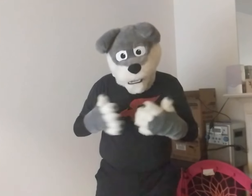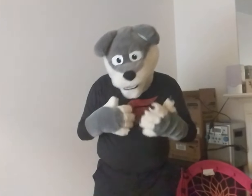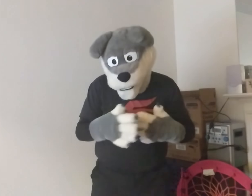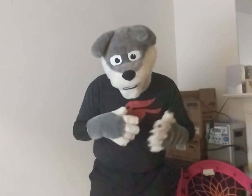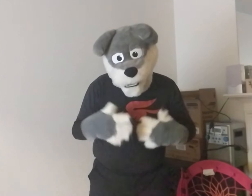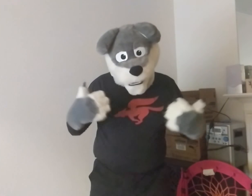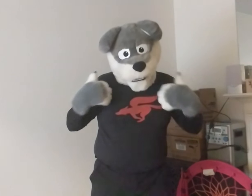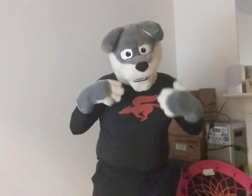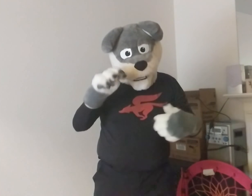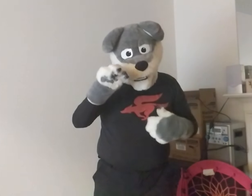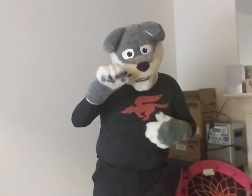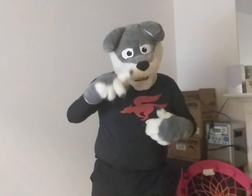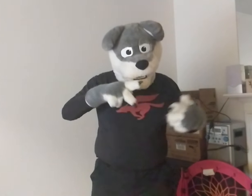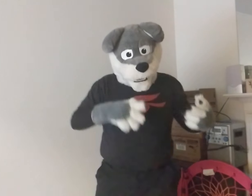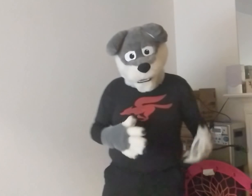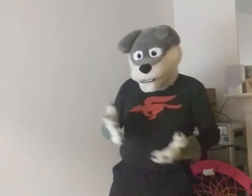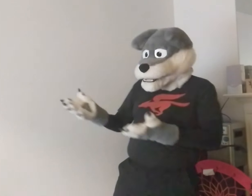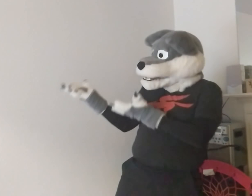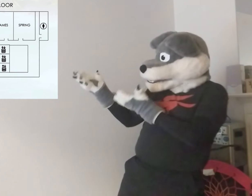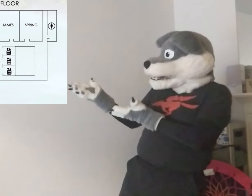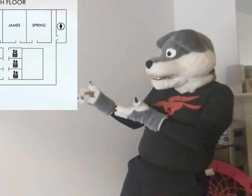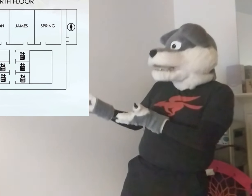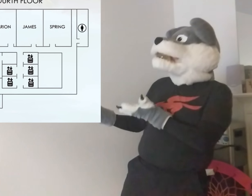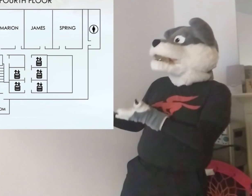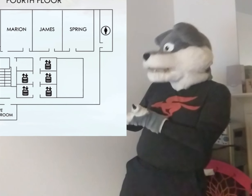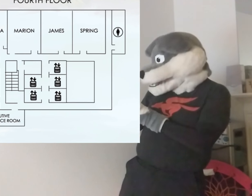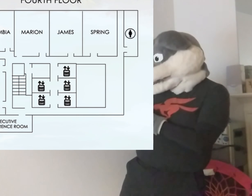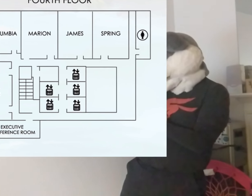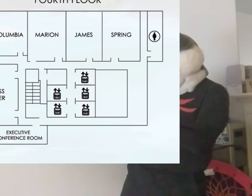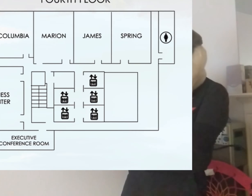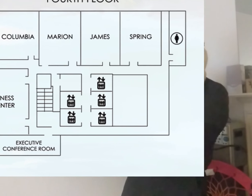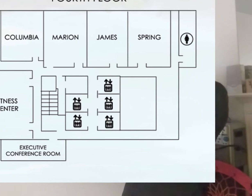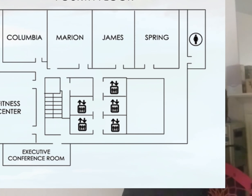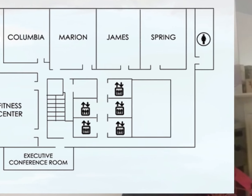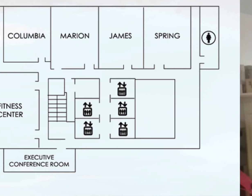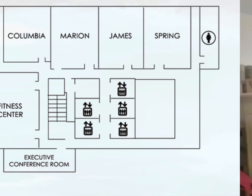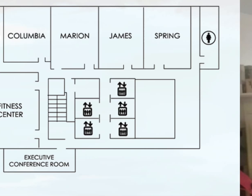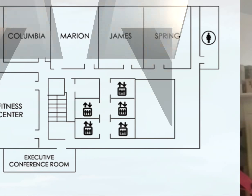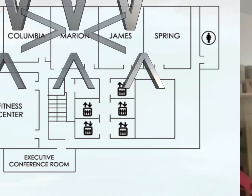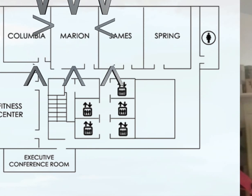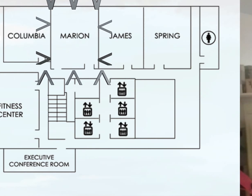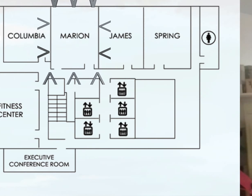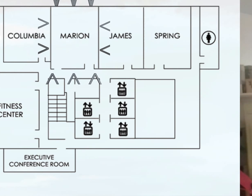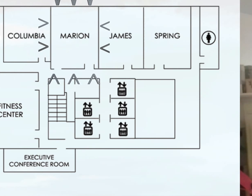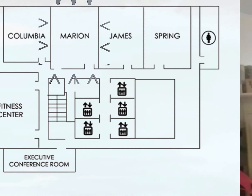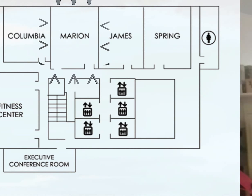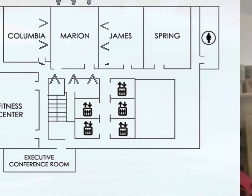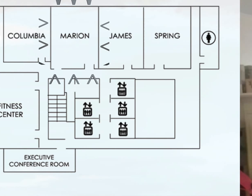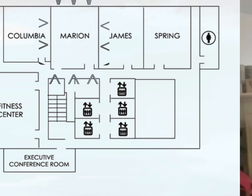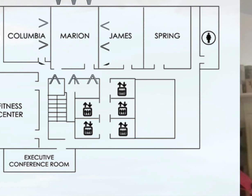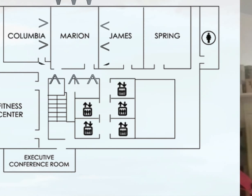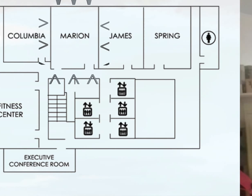Anyways, the ASL panel location will be in Marion 4